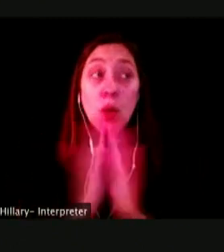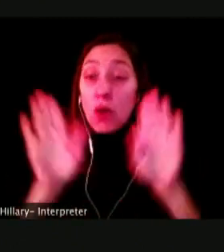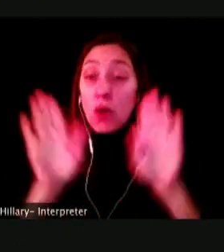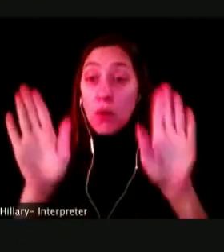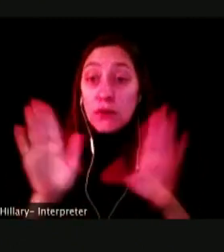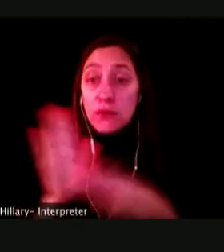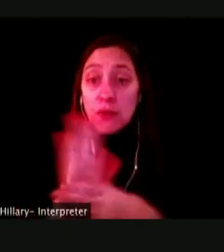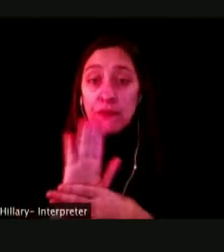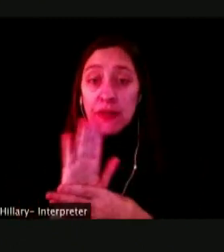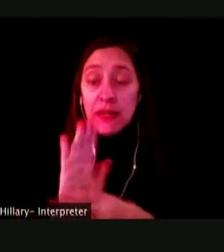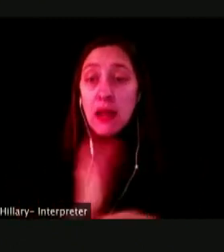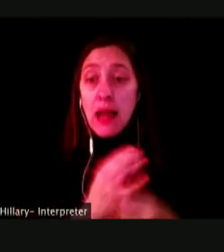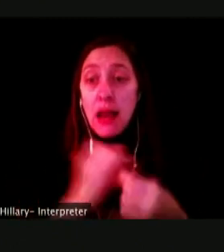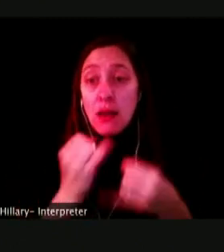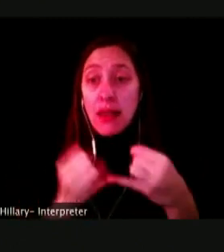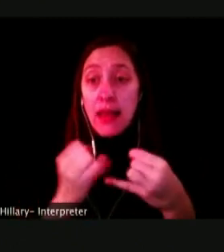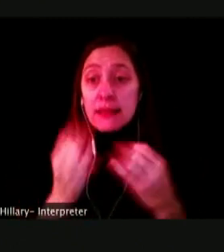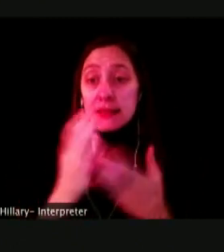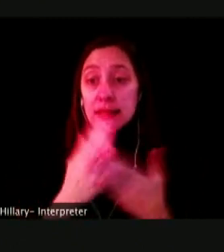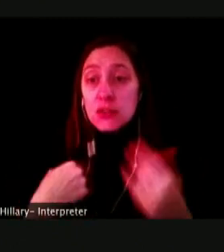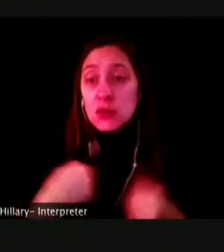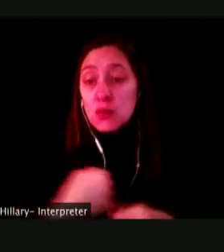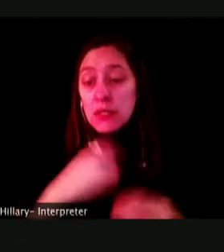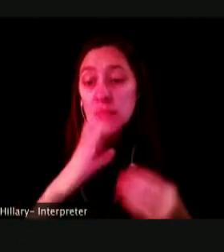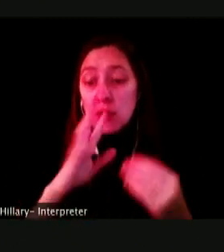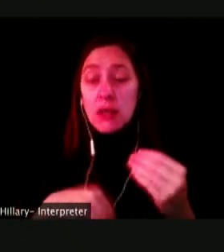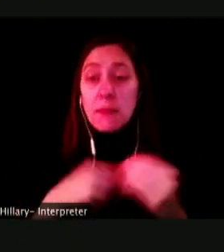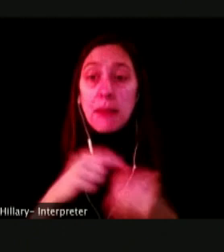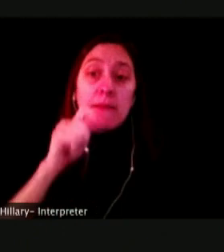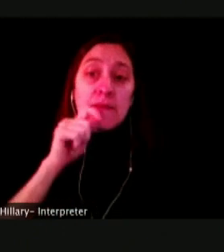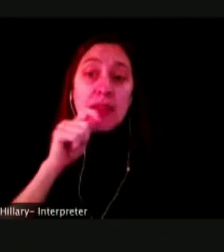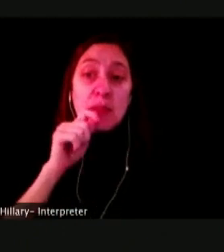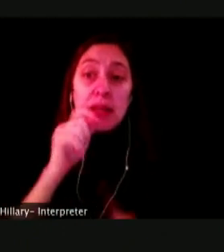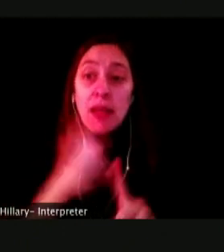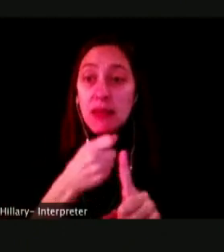IN OUR LAST SECTION WE TALKED ABOUT WHAT VAPING IS AND IS IN FACT ON SCHOOLS.